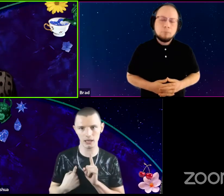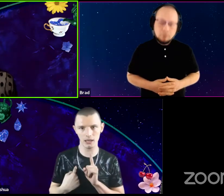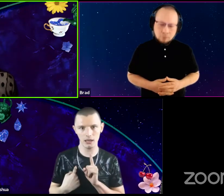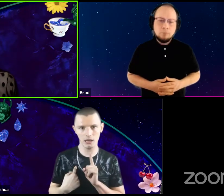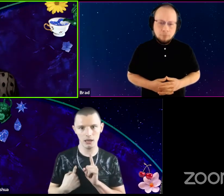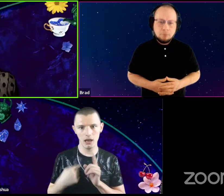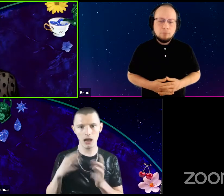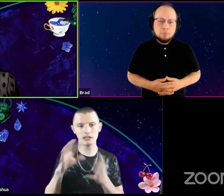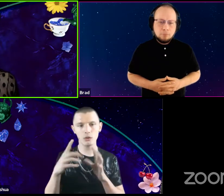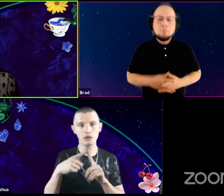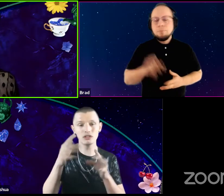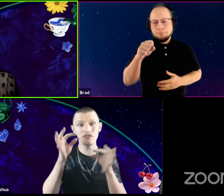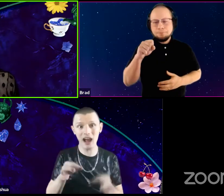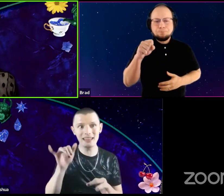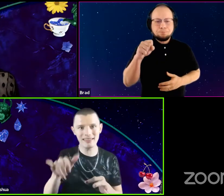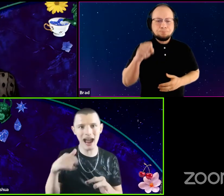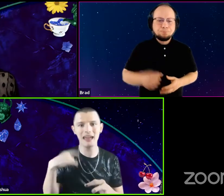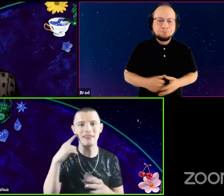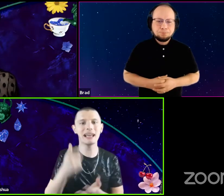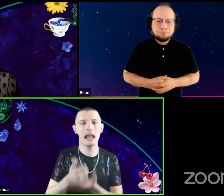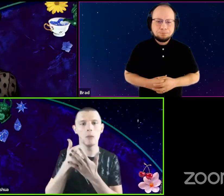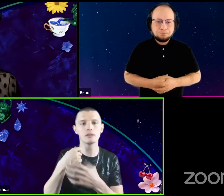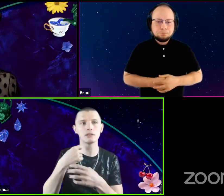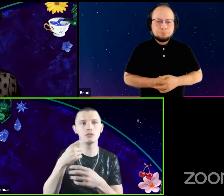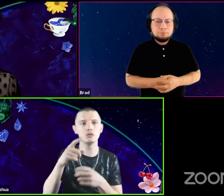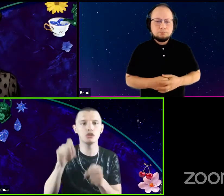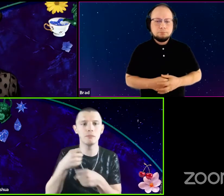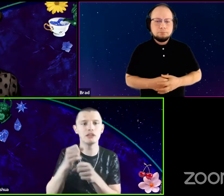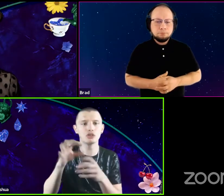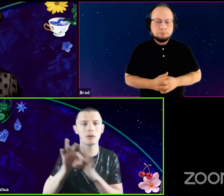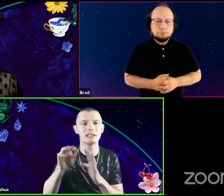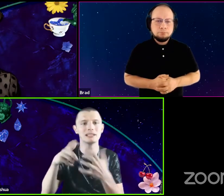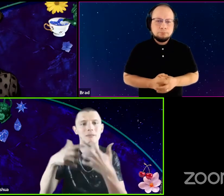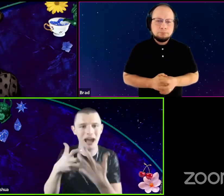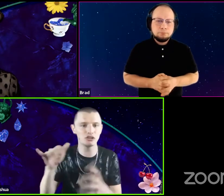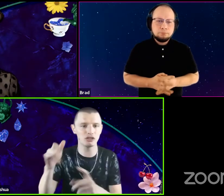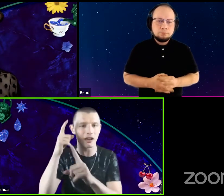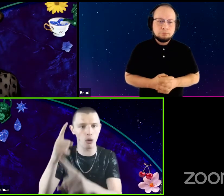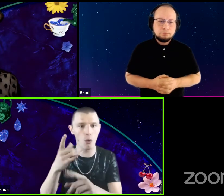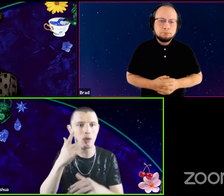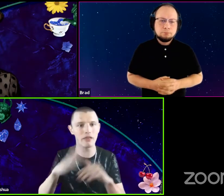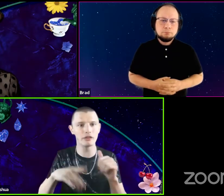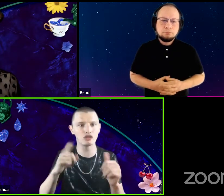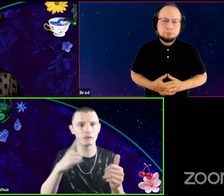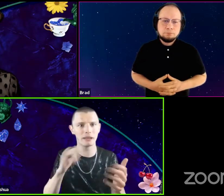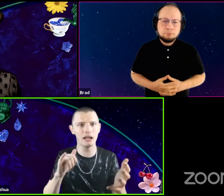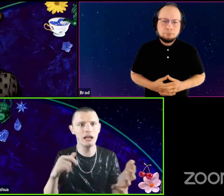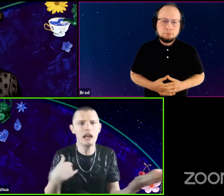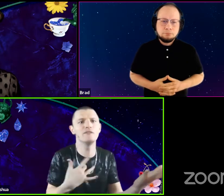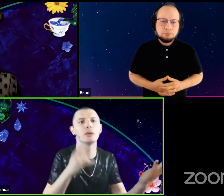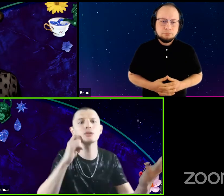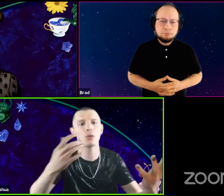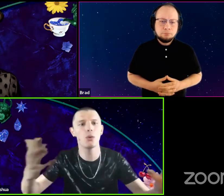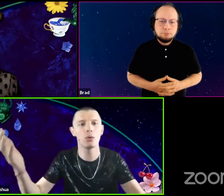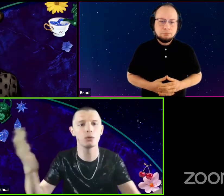So when you define that, I think it helps, you should make choices to match that goal, rather than just being like, it feels cool.